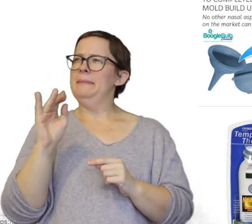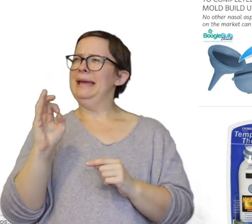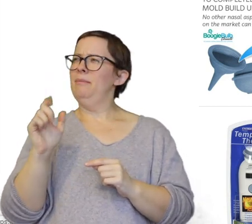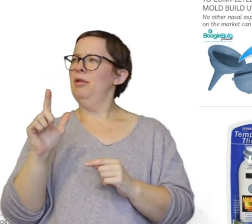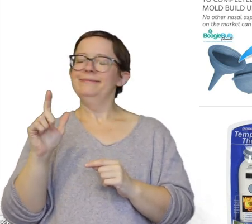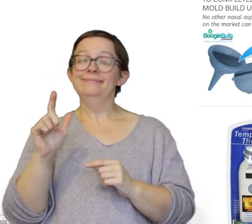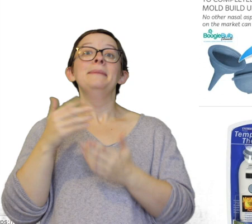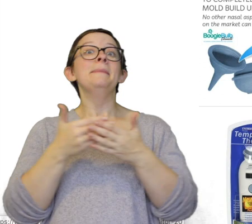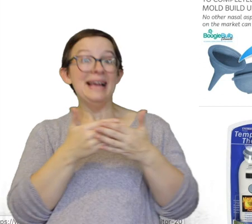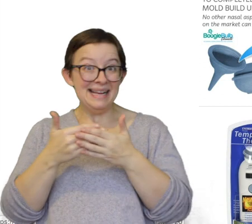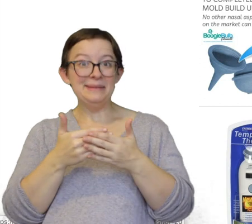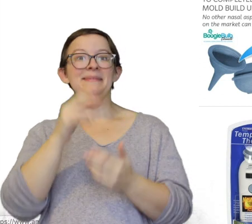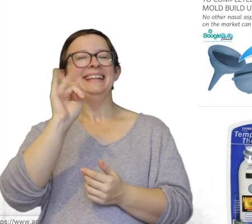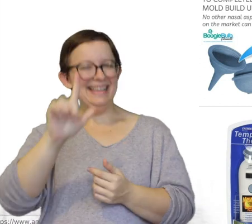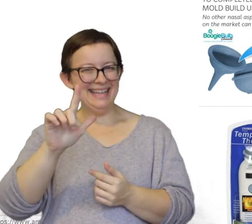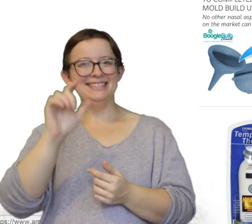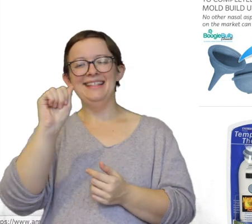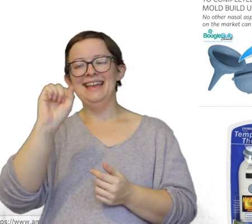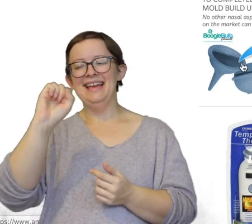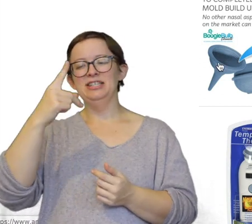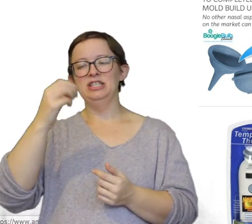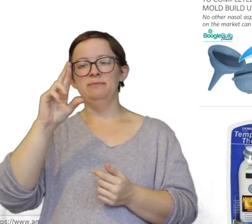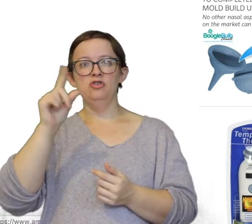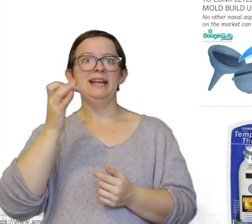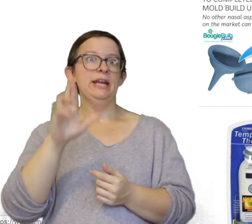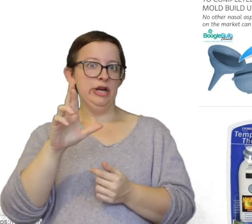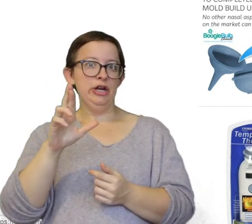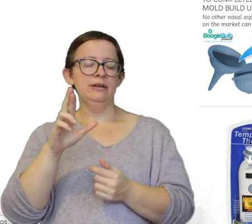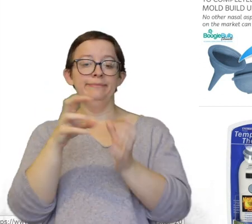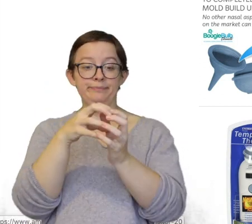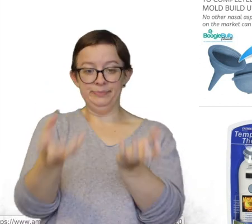baby nasal aspirator. This one comes apart so it is really easy to clean.